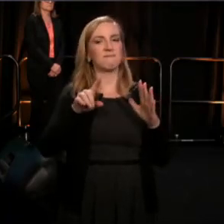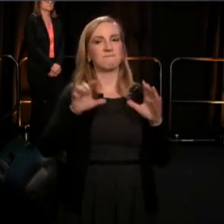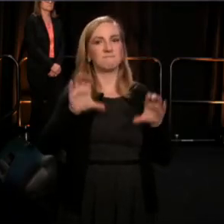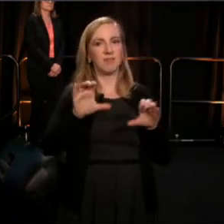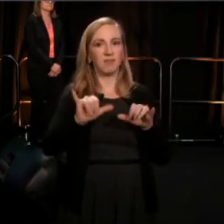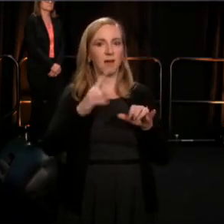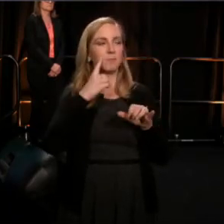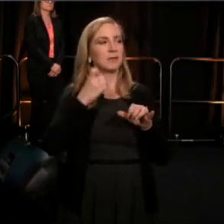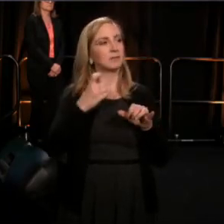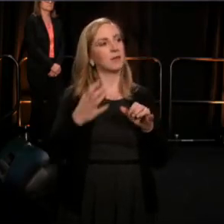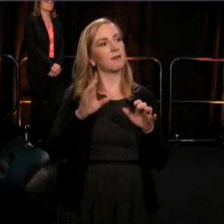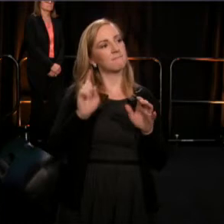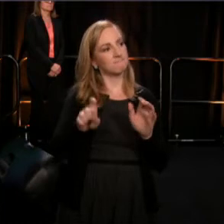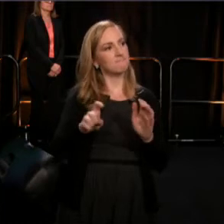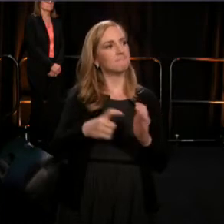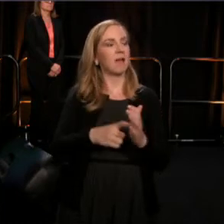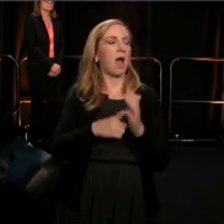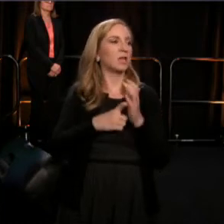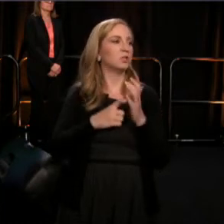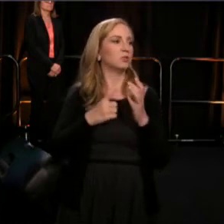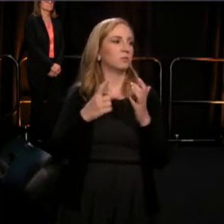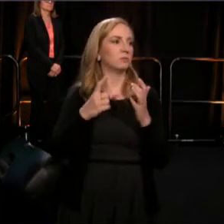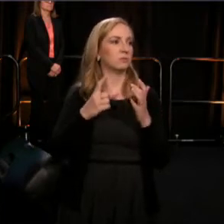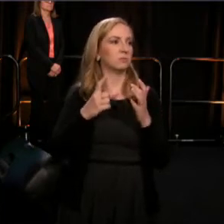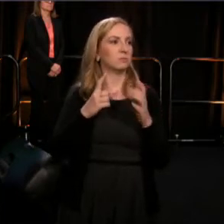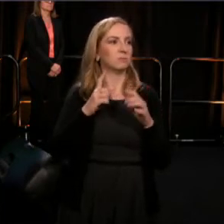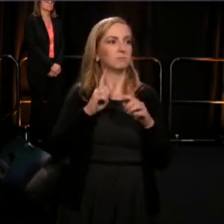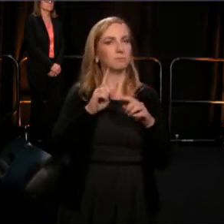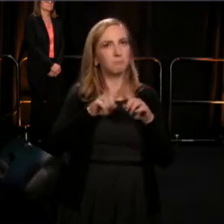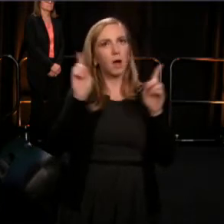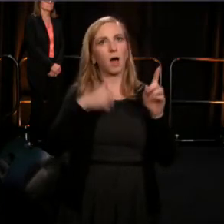As there is no idea that cannot be contained by black life,